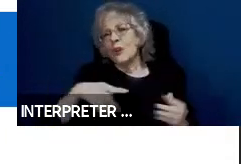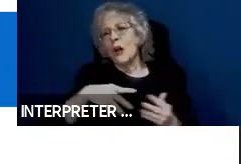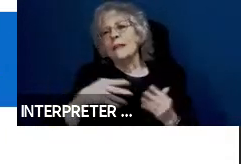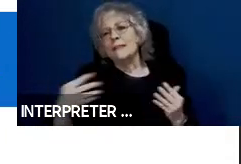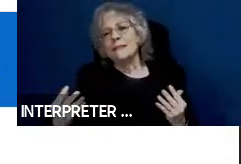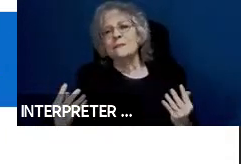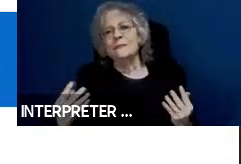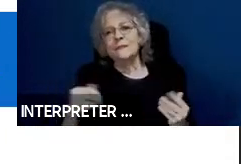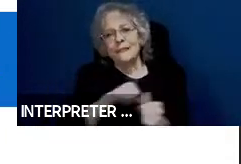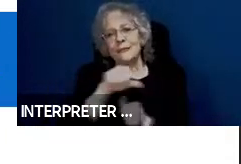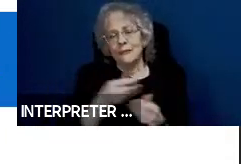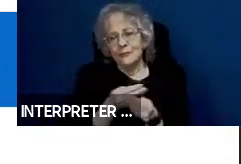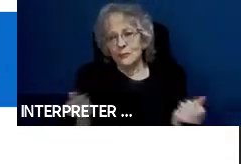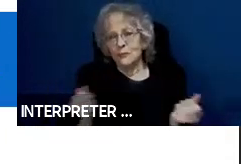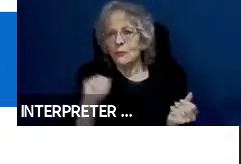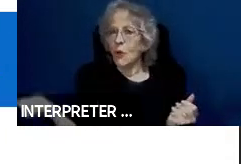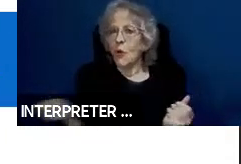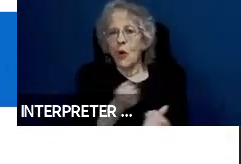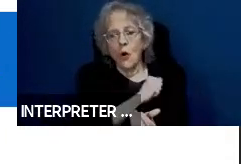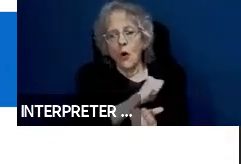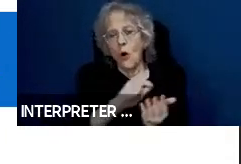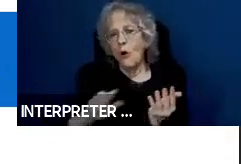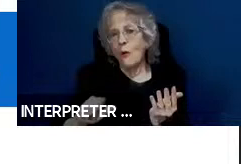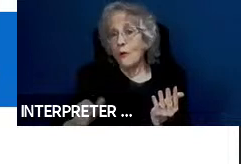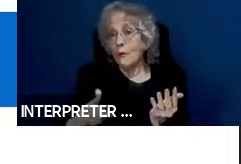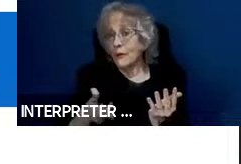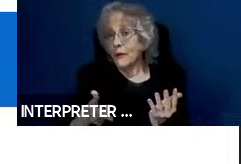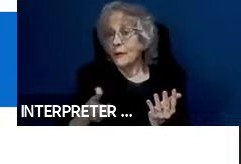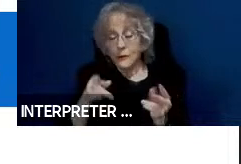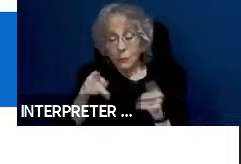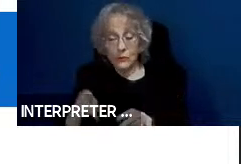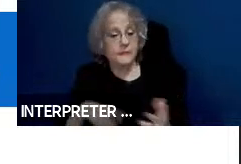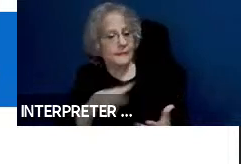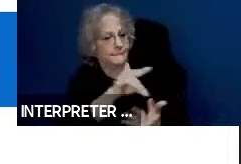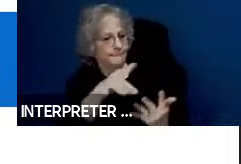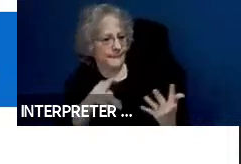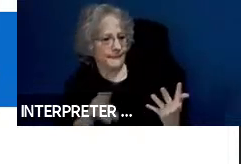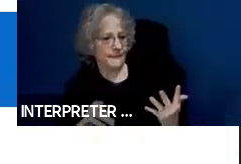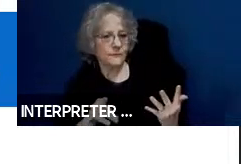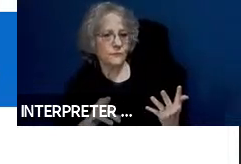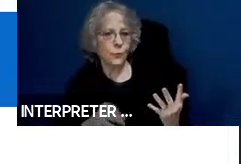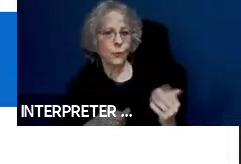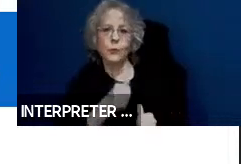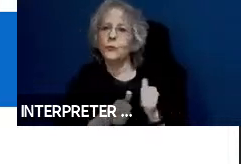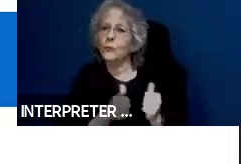present and the person is able to select amongst them to pick what was going to work for them.